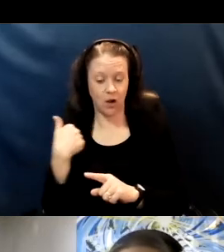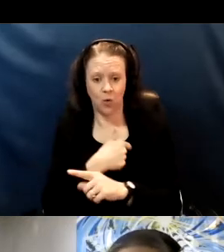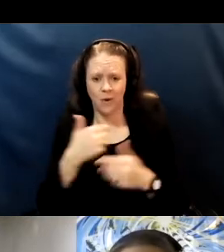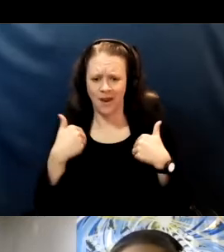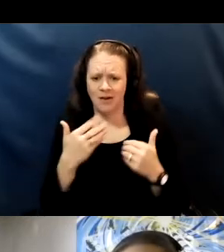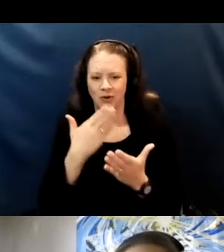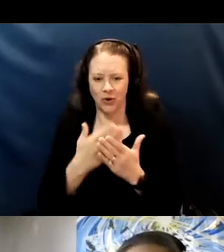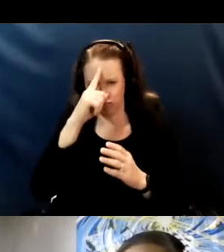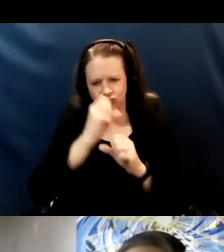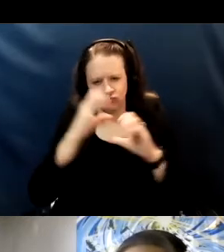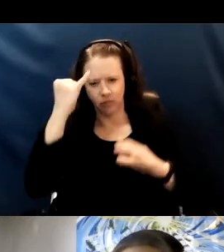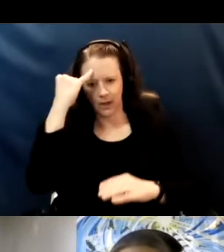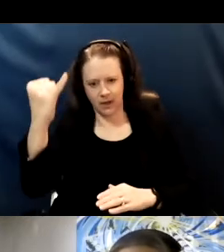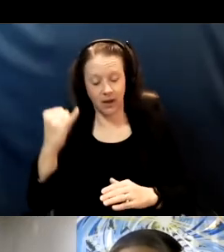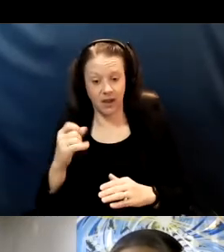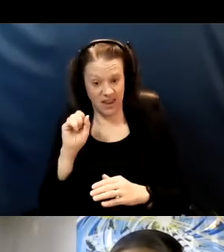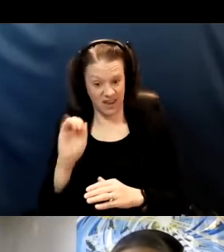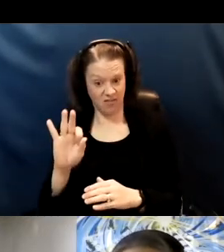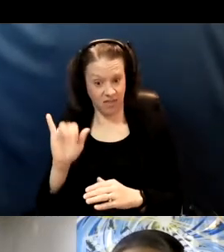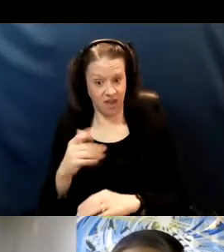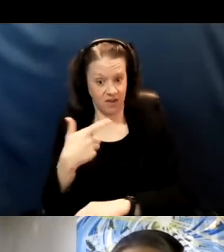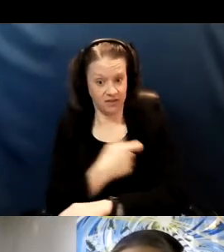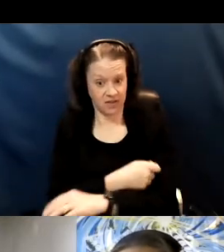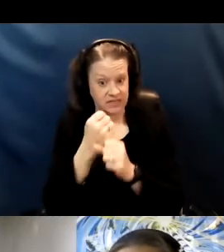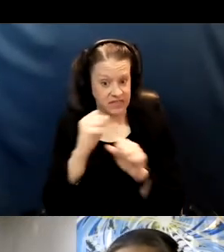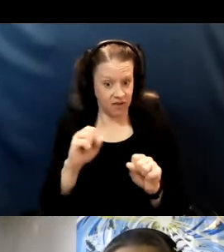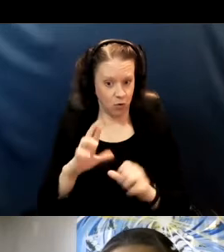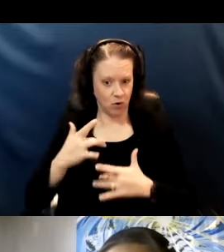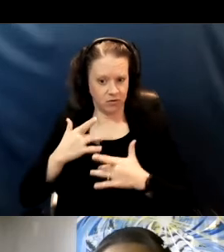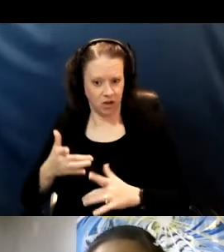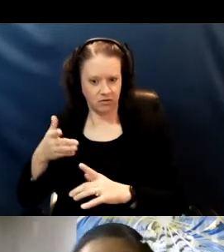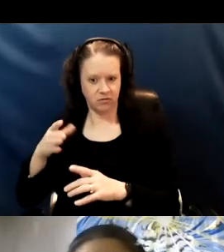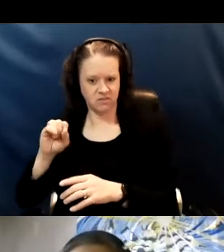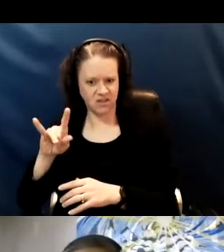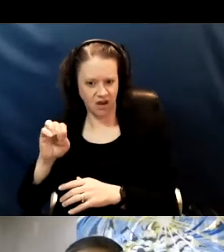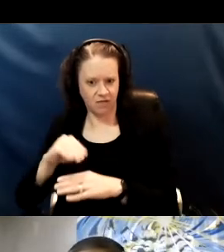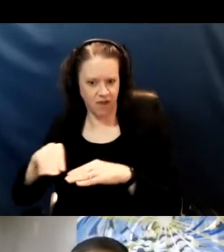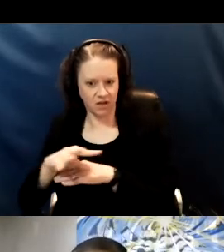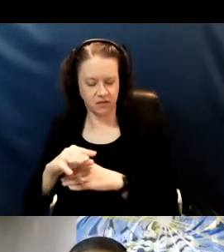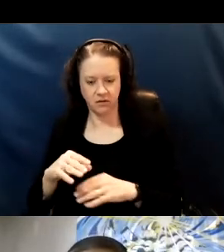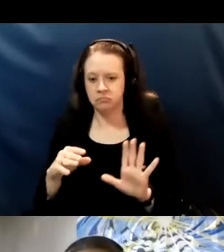of whether a vaccine is safe or not. Now can we know every long-term effect